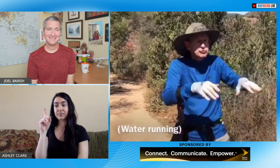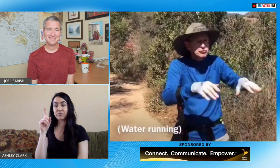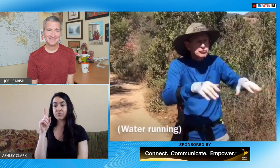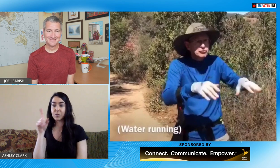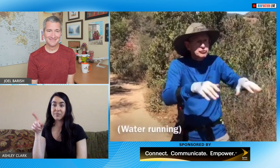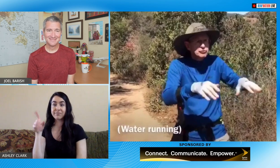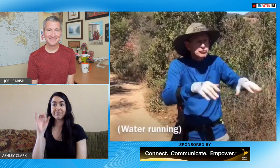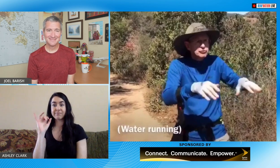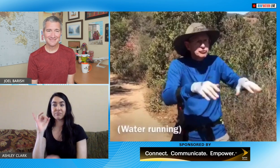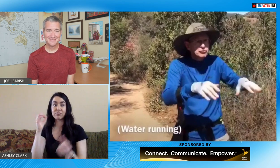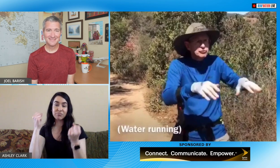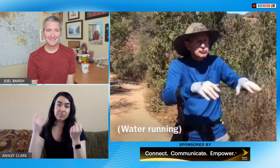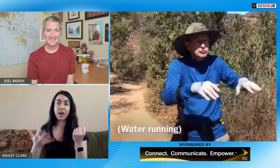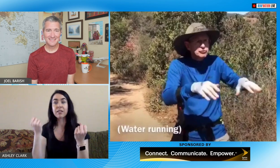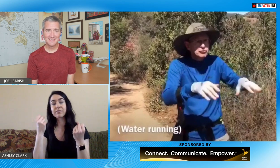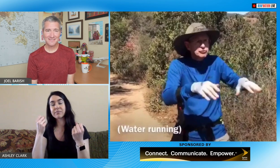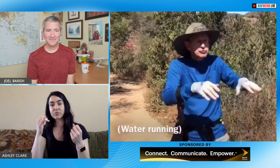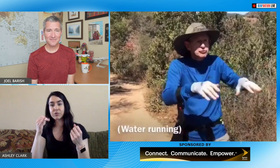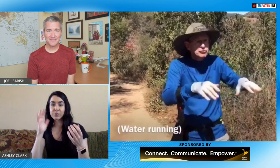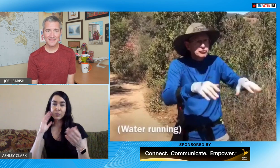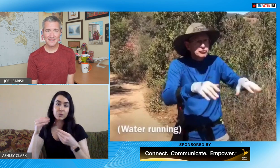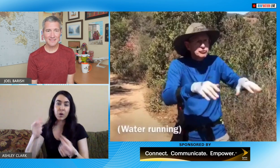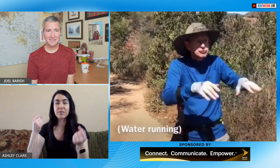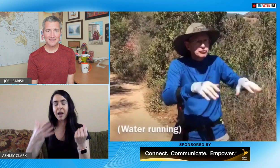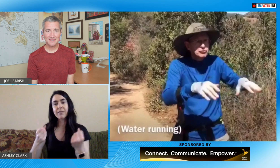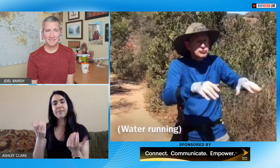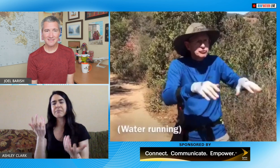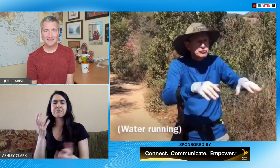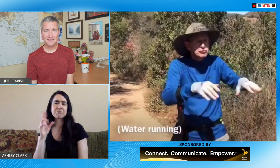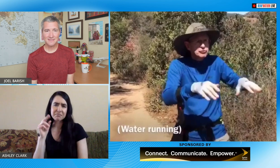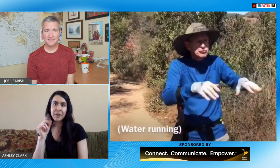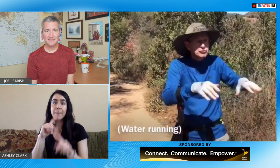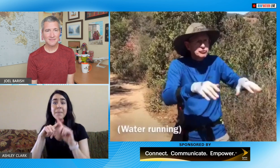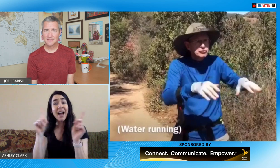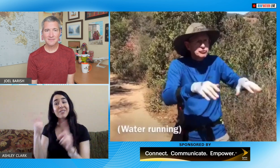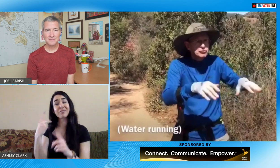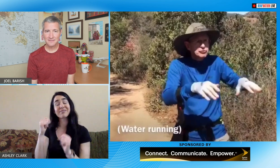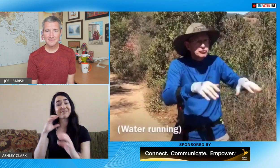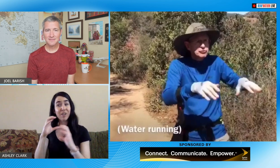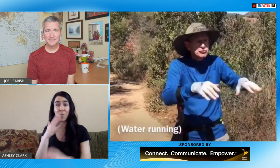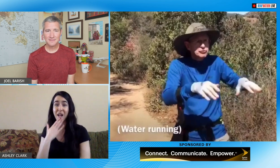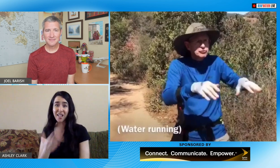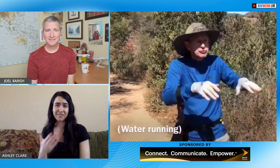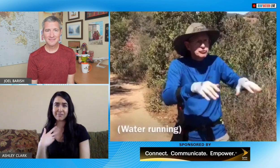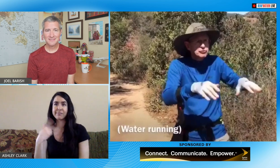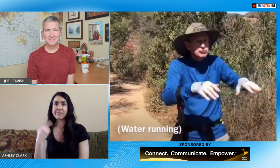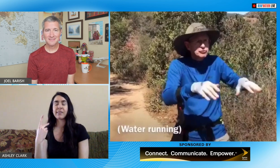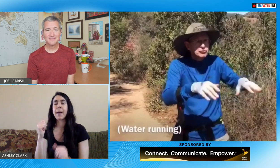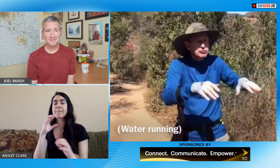dad was 31 years old so course he did not become fluent but we